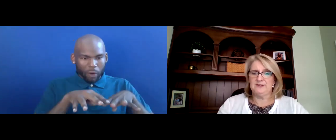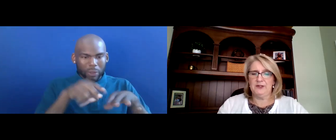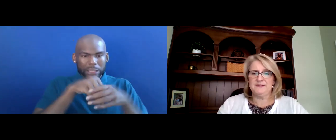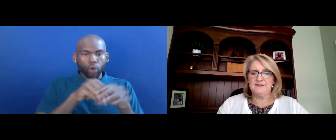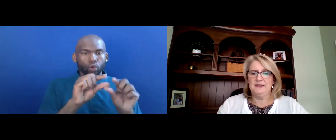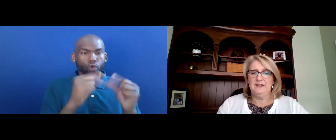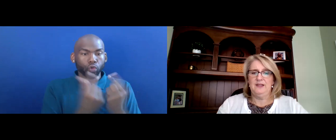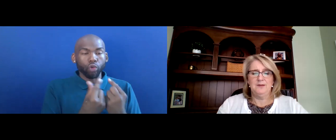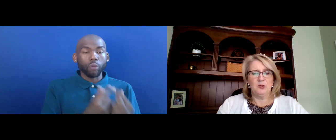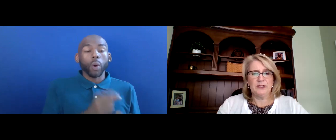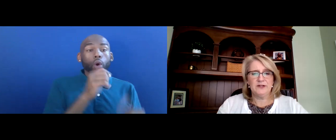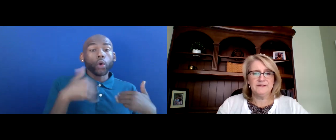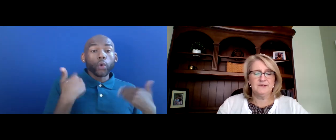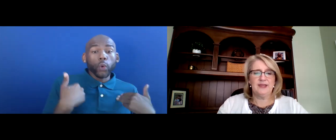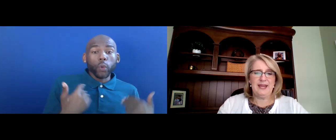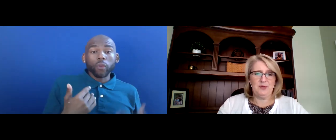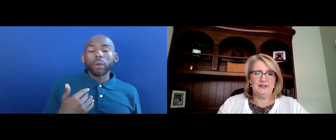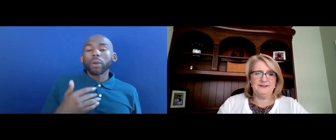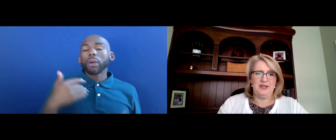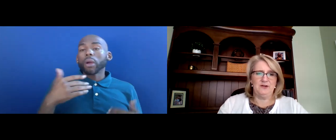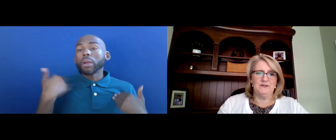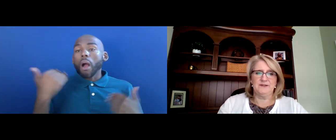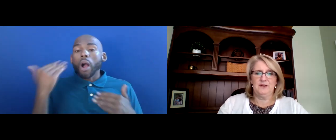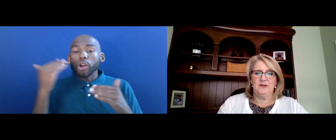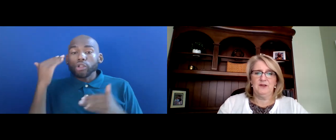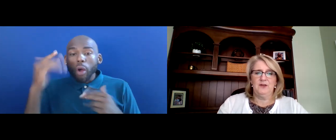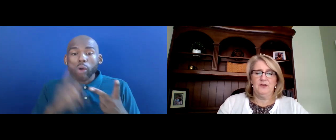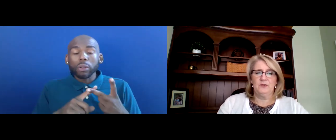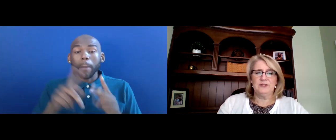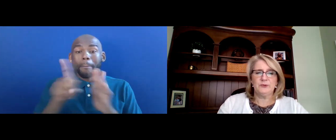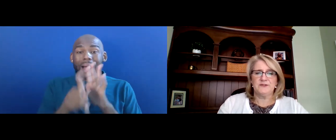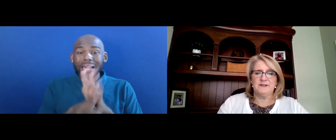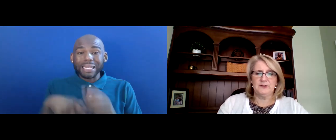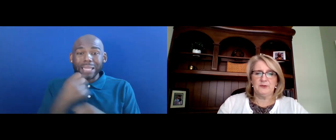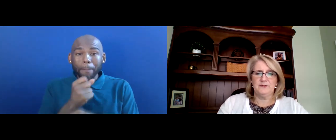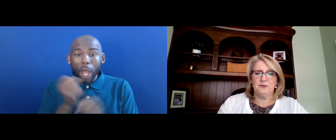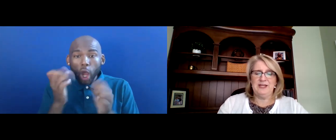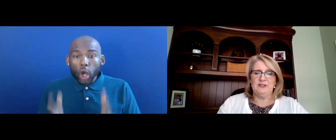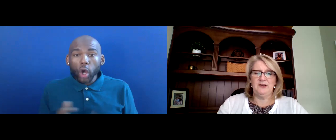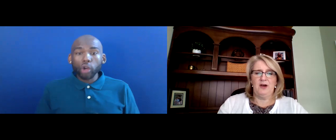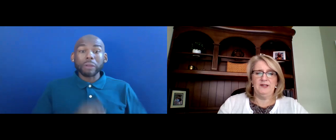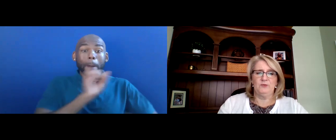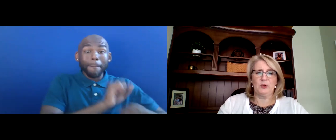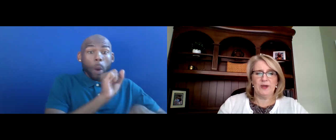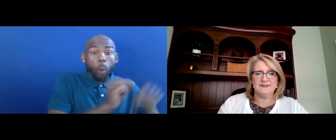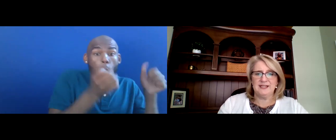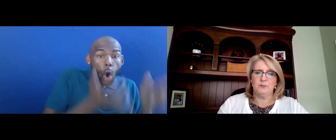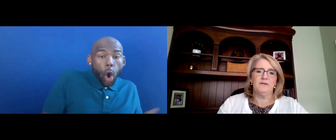YOUNG ADULTS, EMPLOYERS AND POLICYMAKERS. THE RESOURCES INCLUDE INFORMATION ON REQUESTING AND